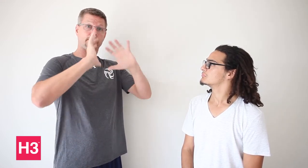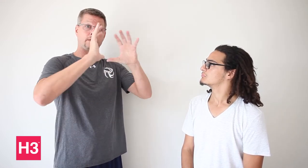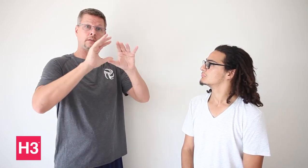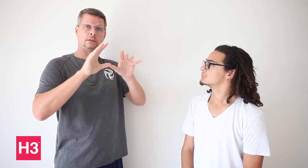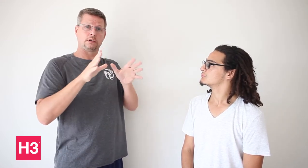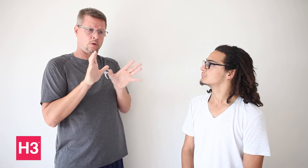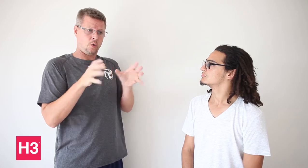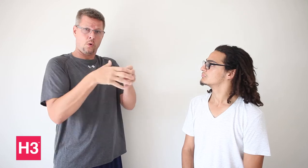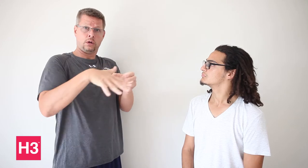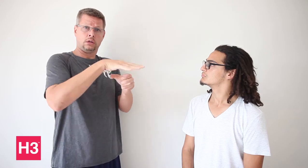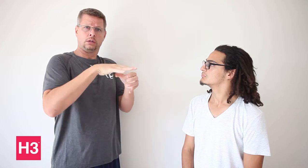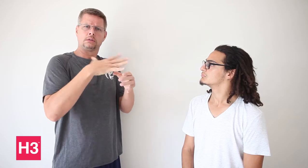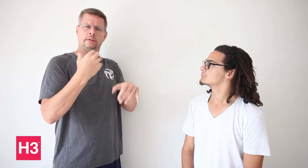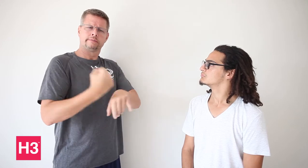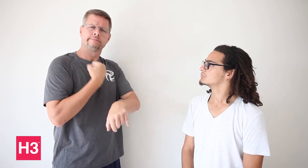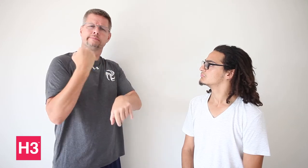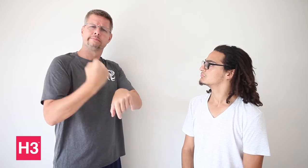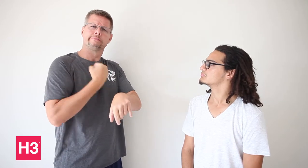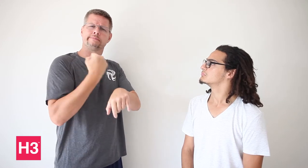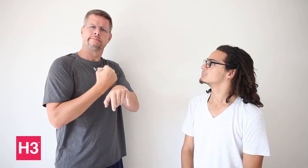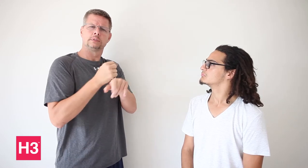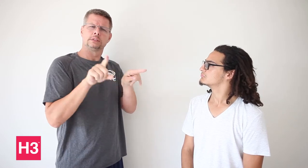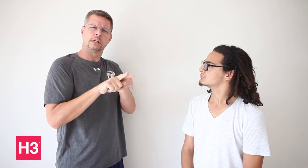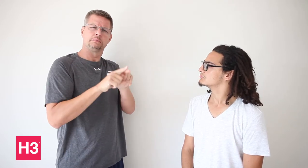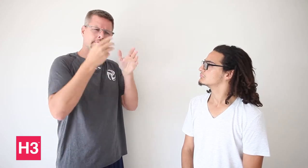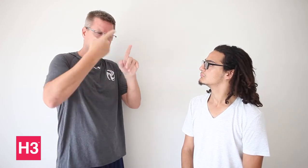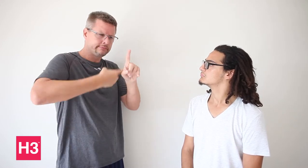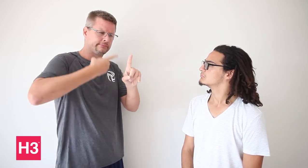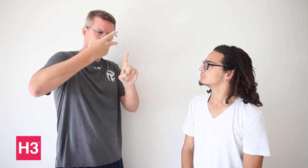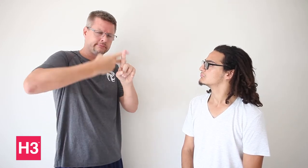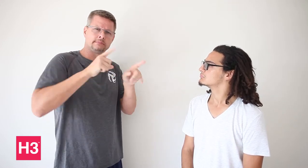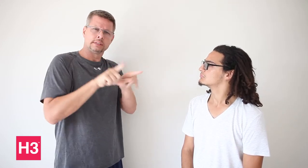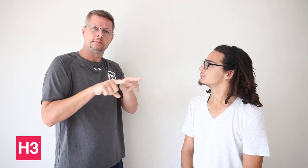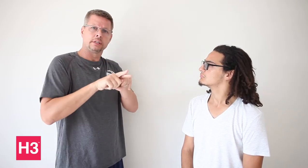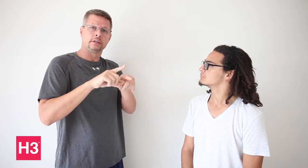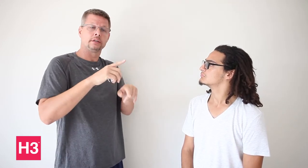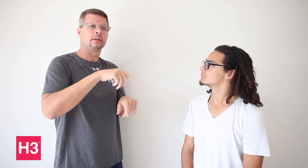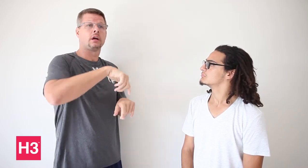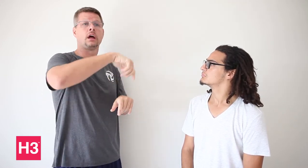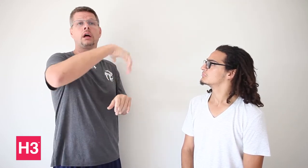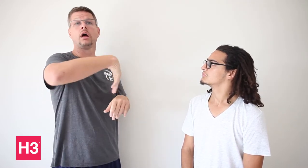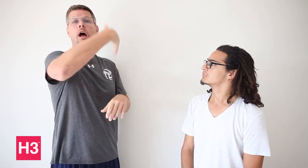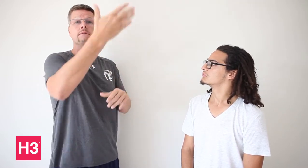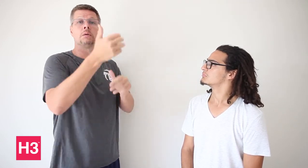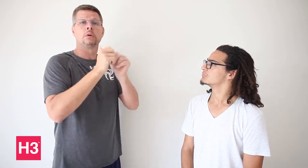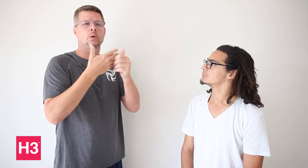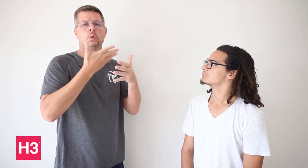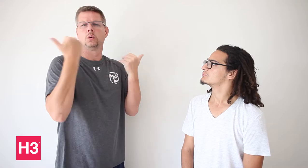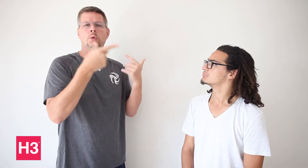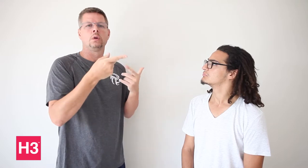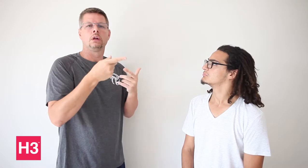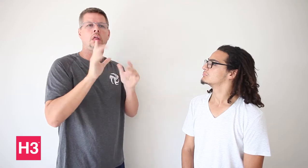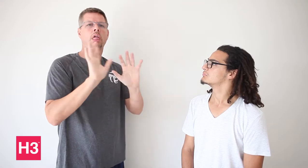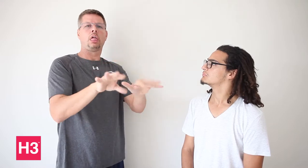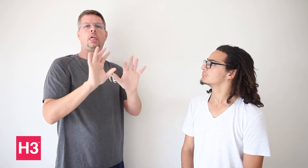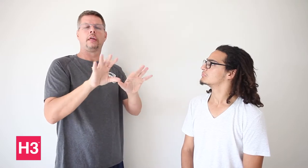volleyball players worked hard to be able to go. Other sport teams were not as